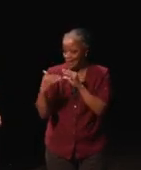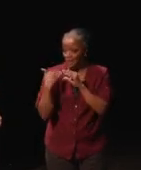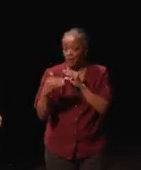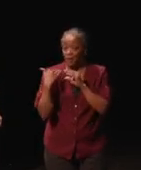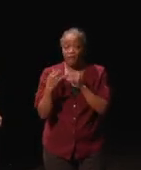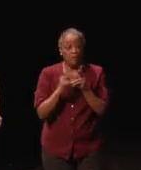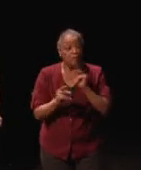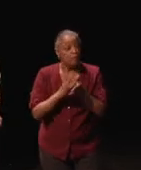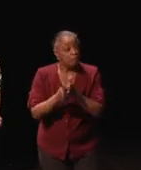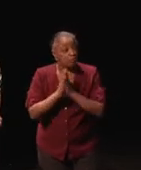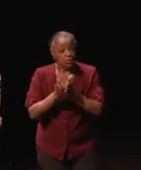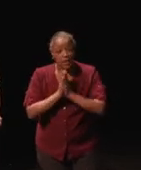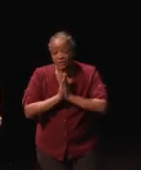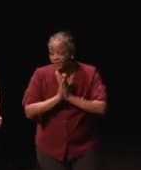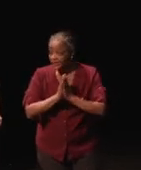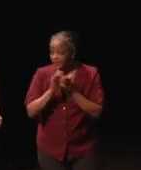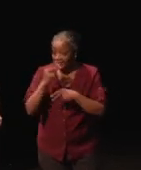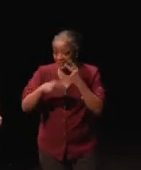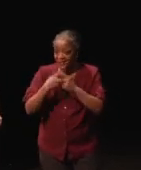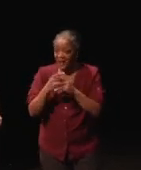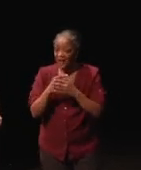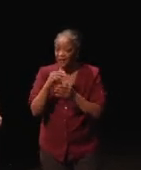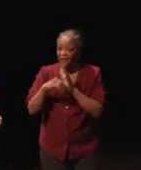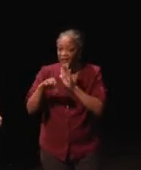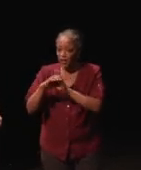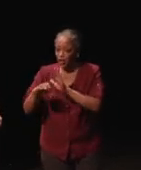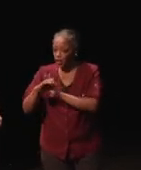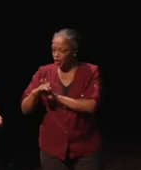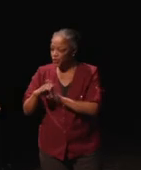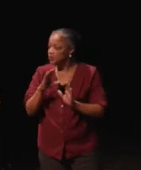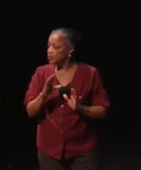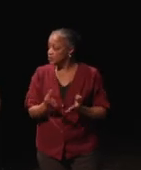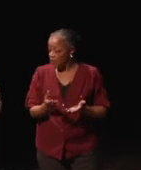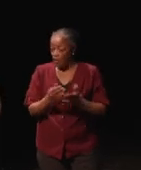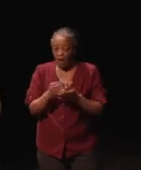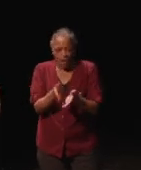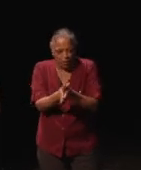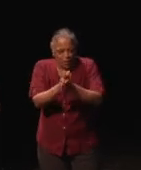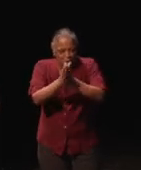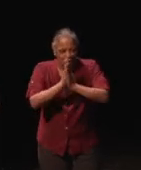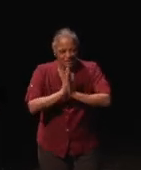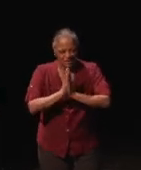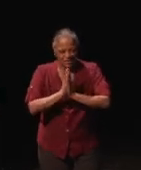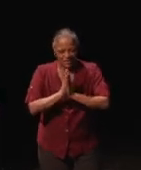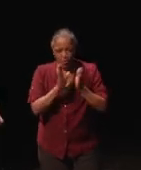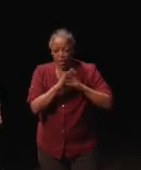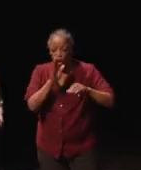requesting this type of feature. So, I went on the forums and said,